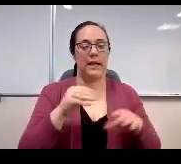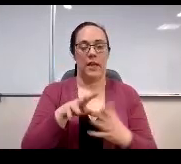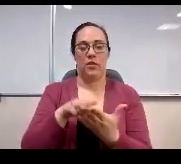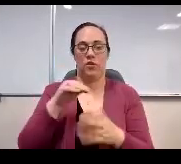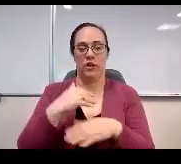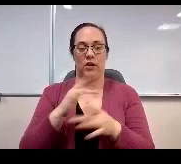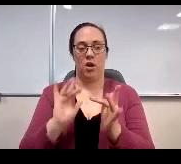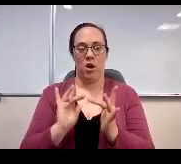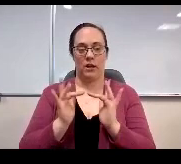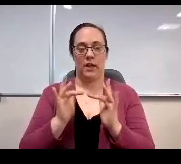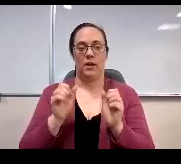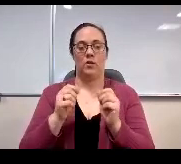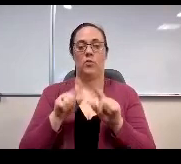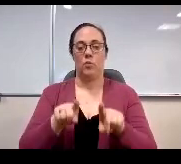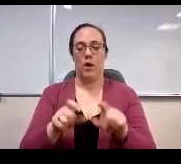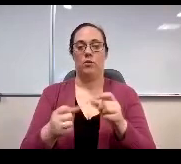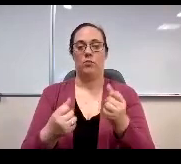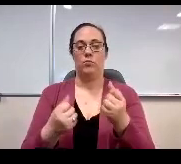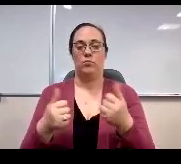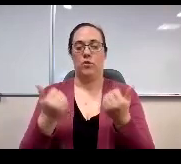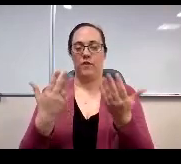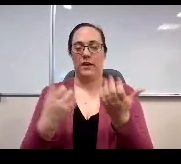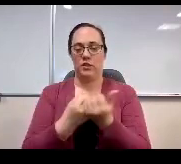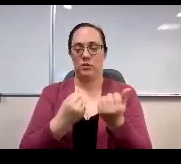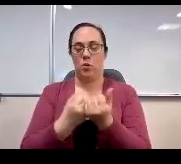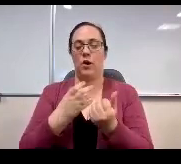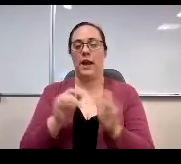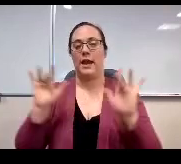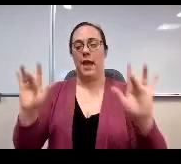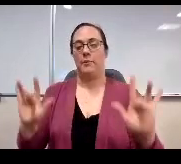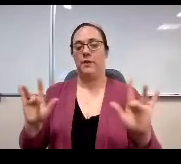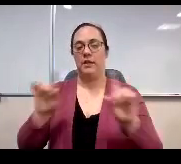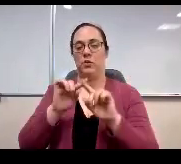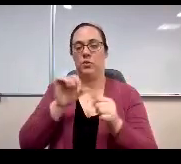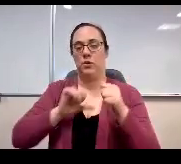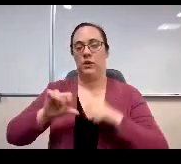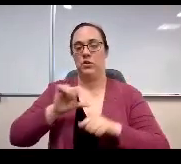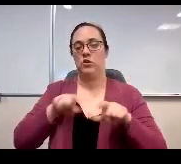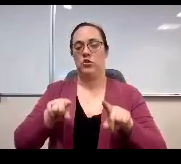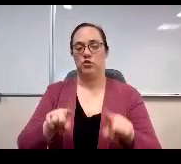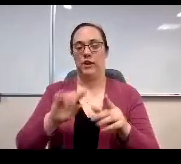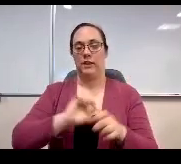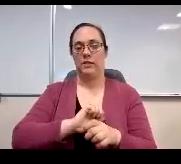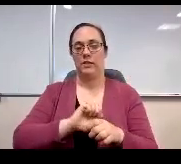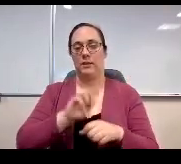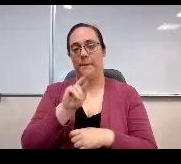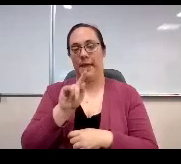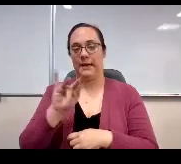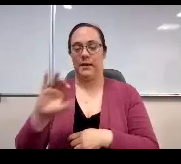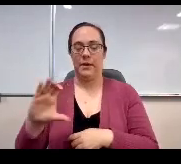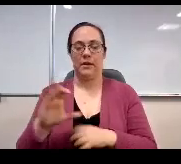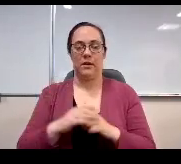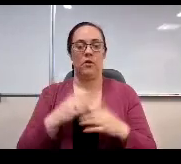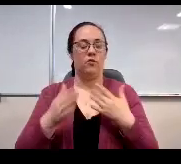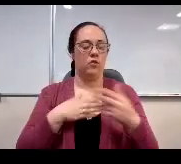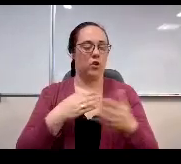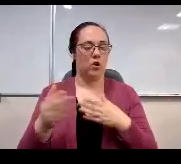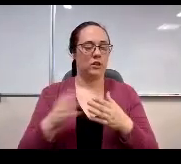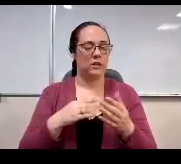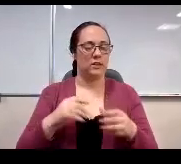providing support and offering empathy to one another during the pandemic. Regardless of the challenges that we have all faced this year,